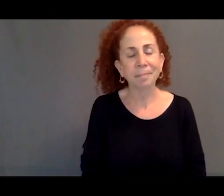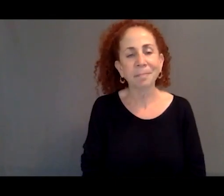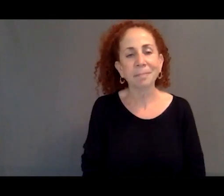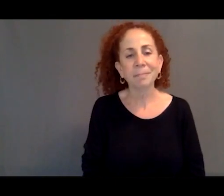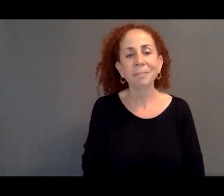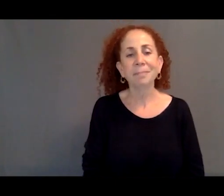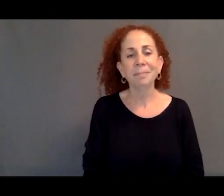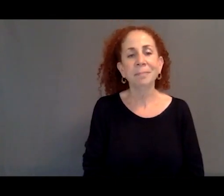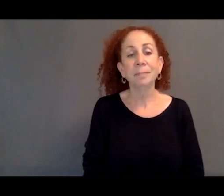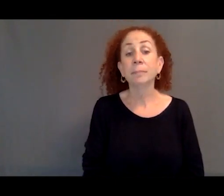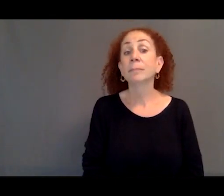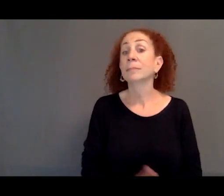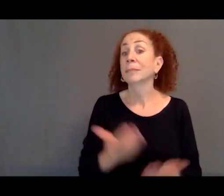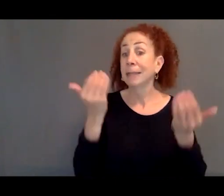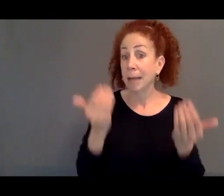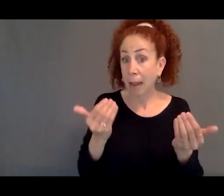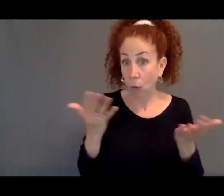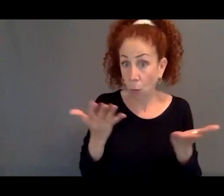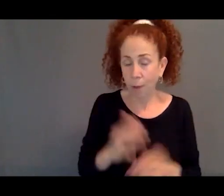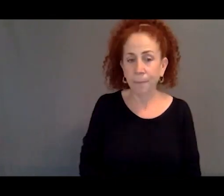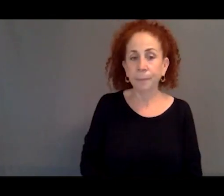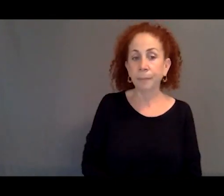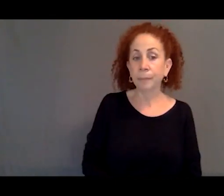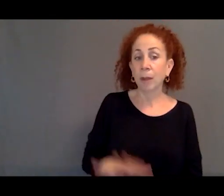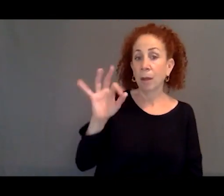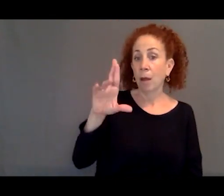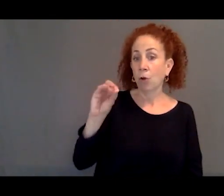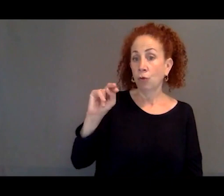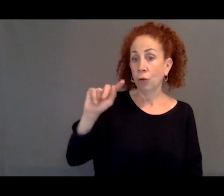But what's happened is that Frontex now,